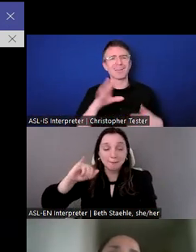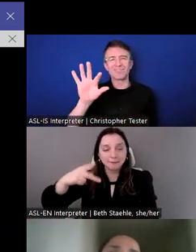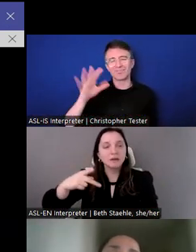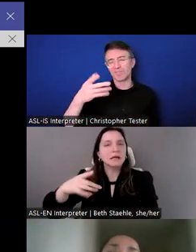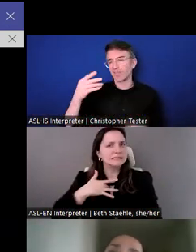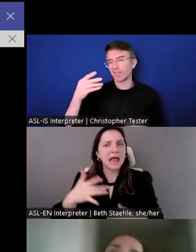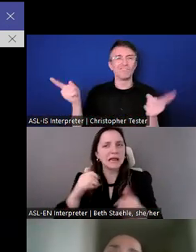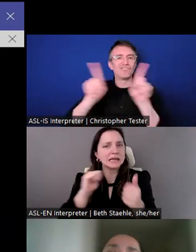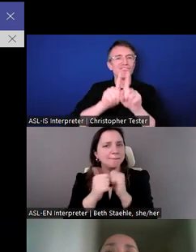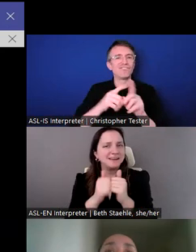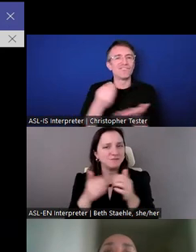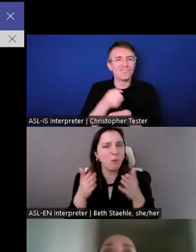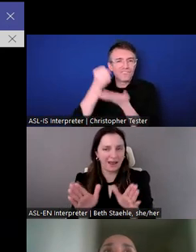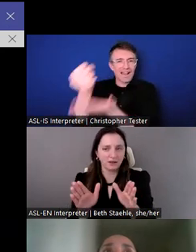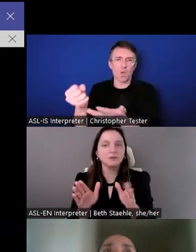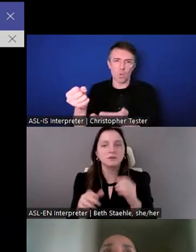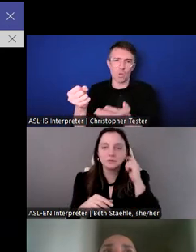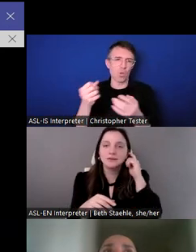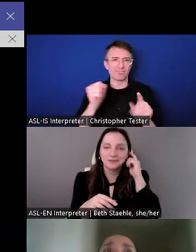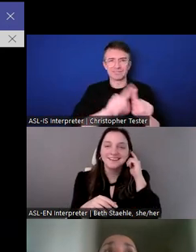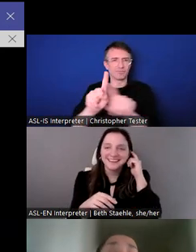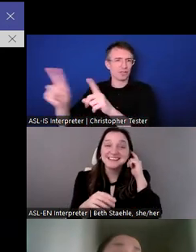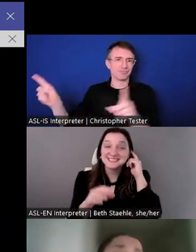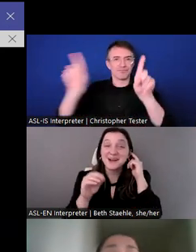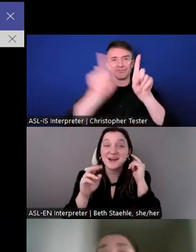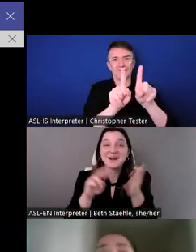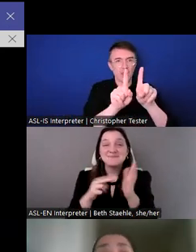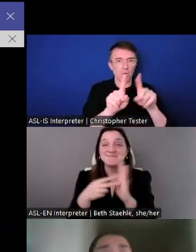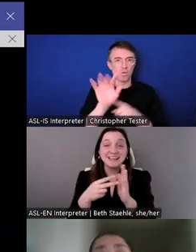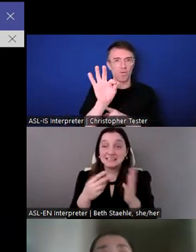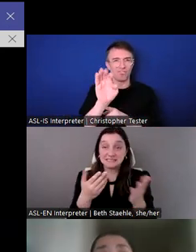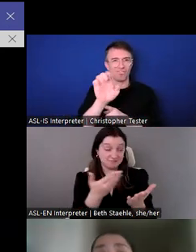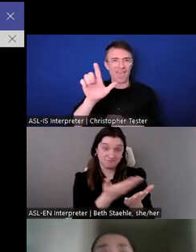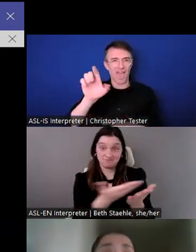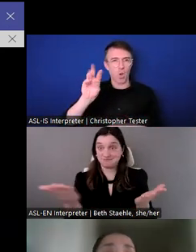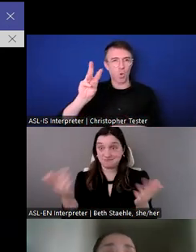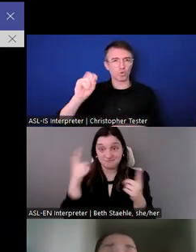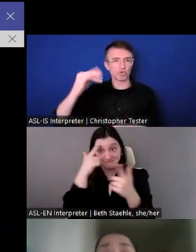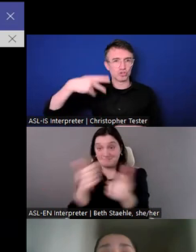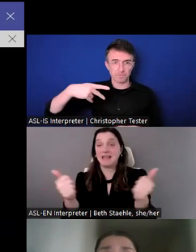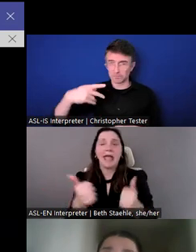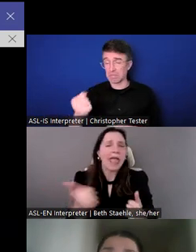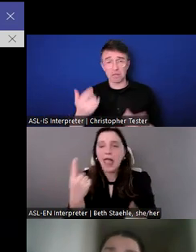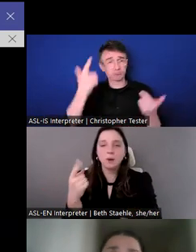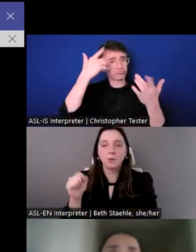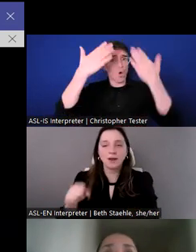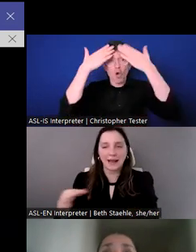usually compete them. Allowing everybody the opportunity to apply and to participate in them.